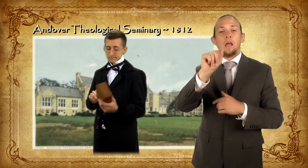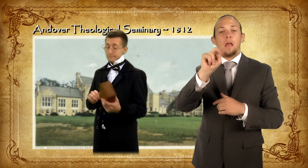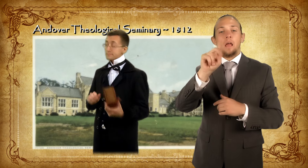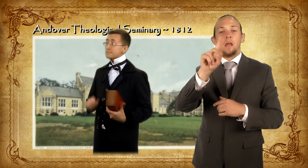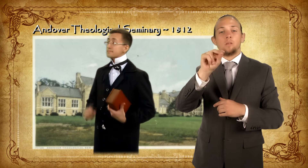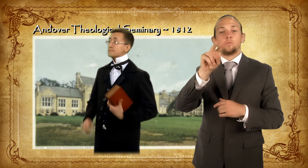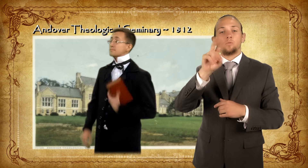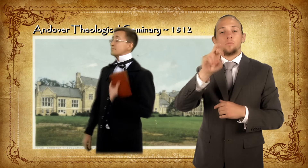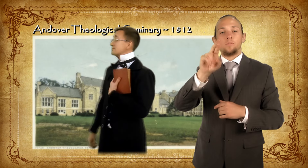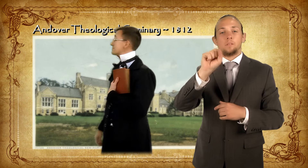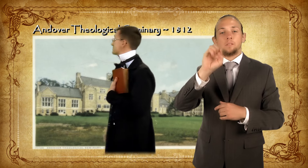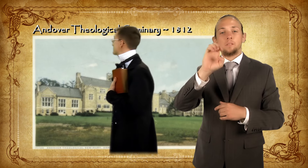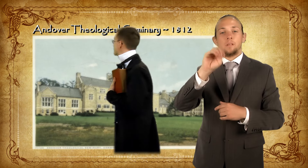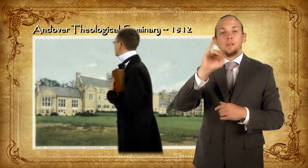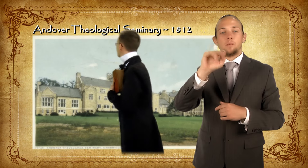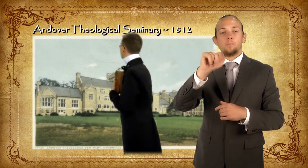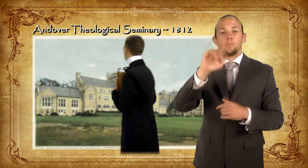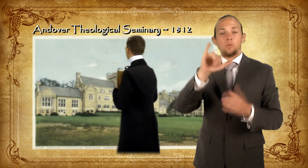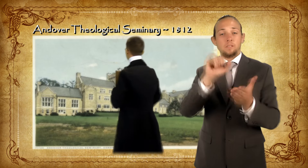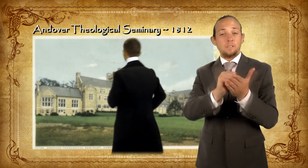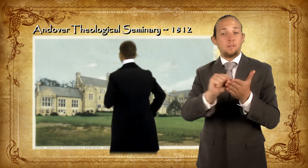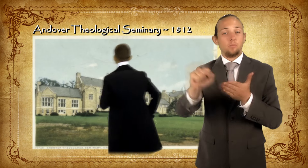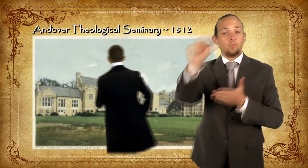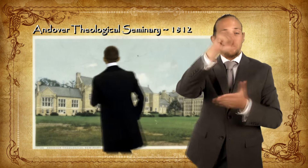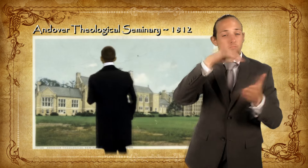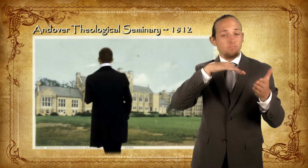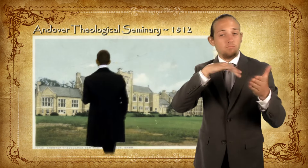and entered Andover Theological Seminary.